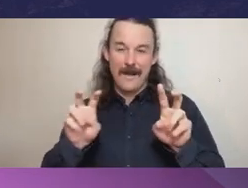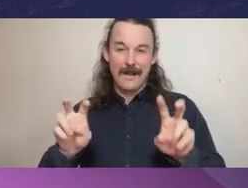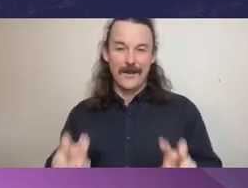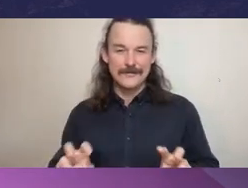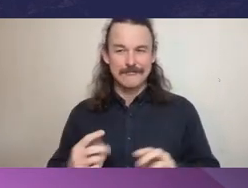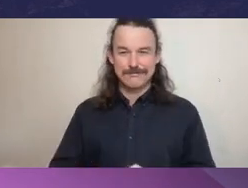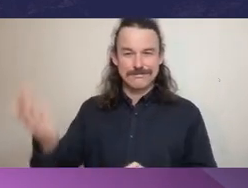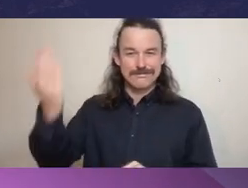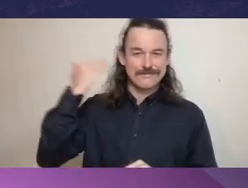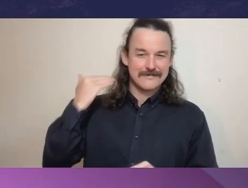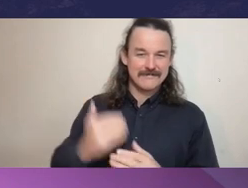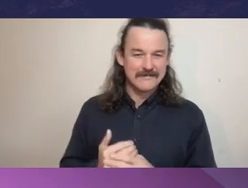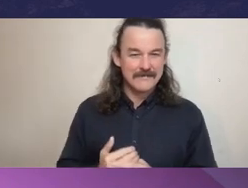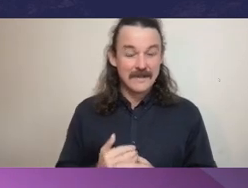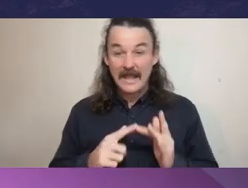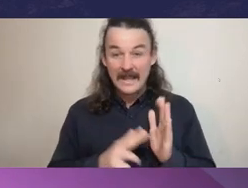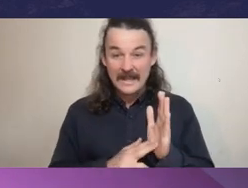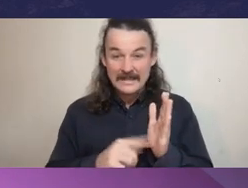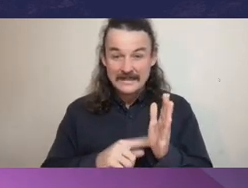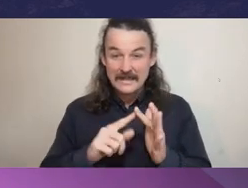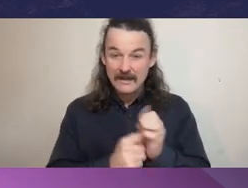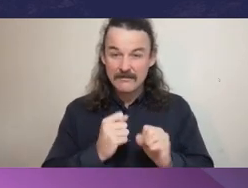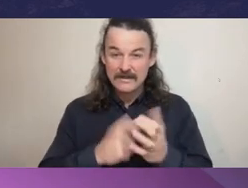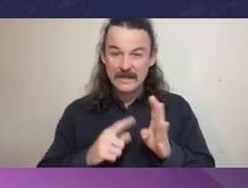both in what we do and how we do it - a thing